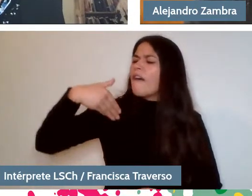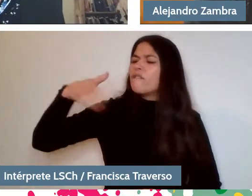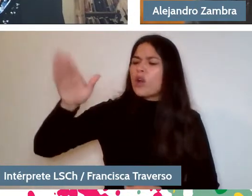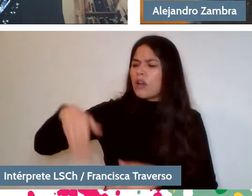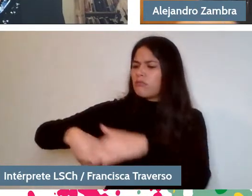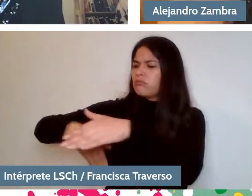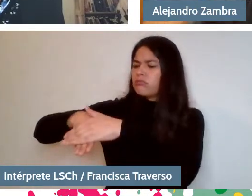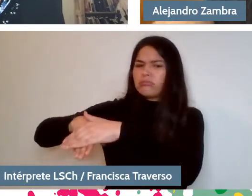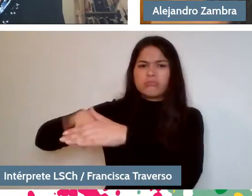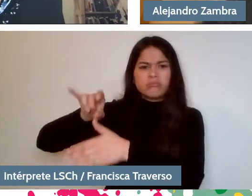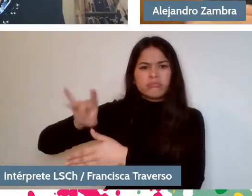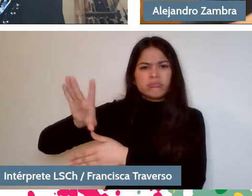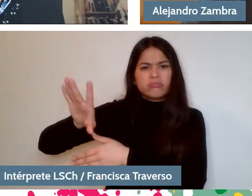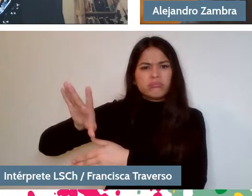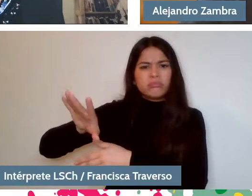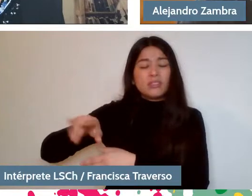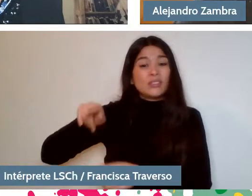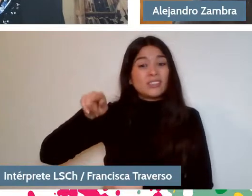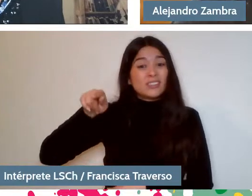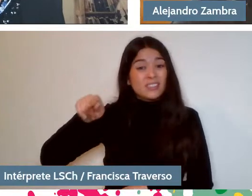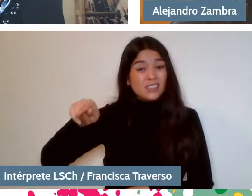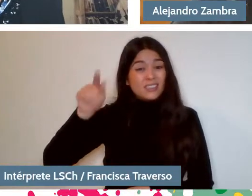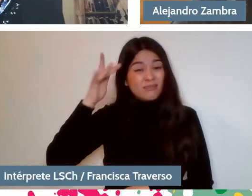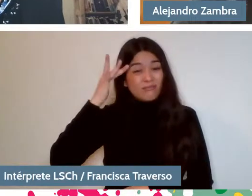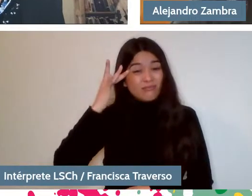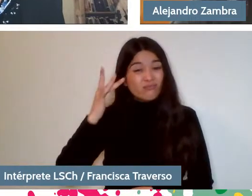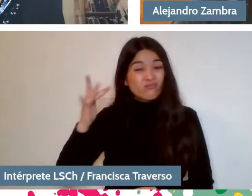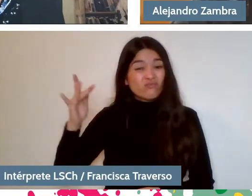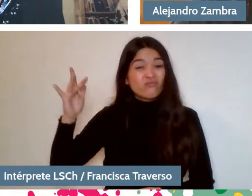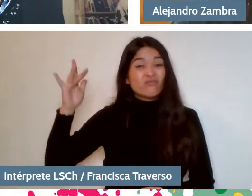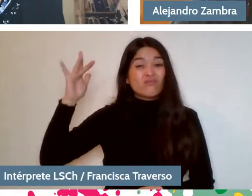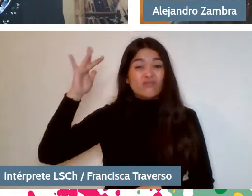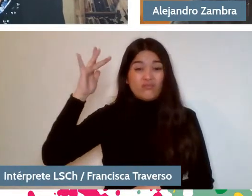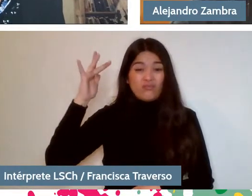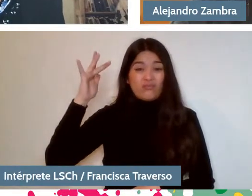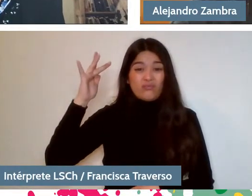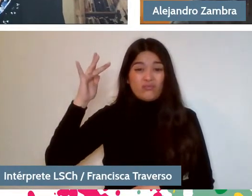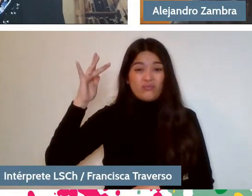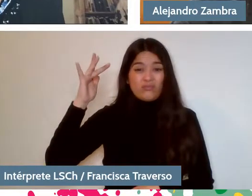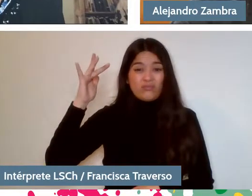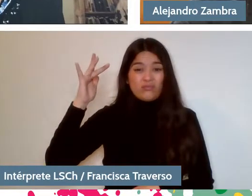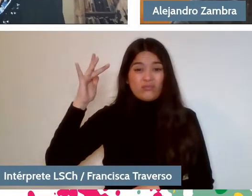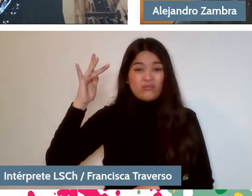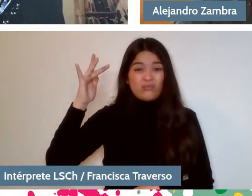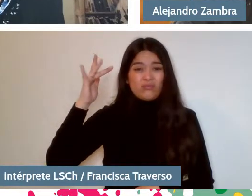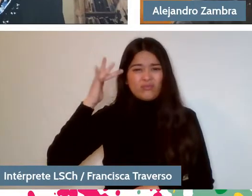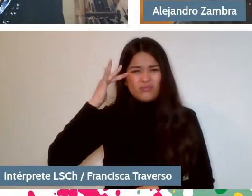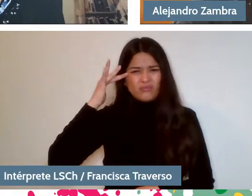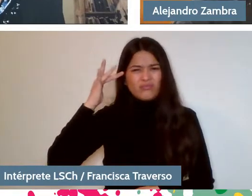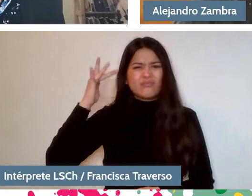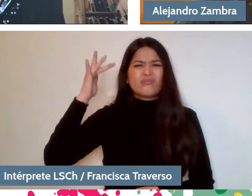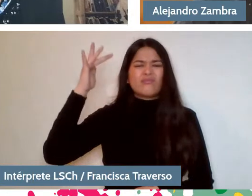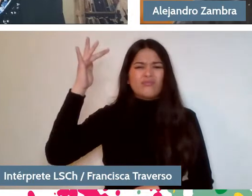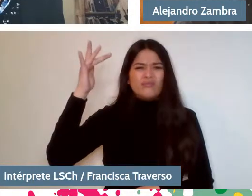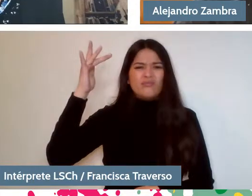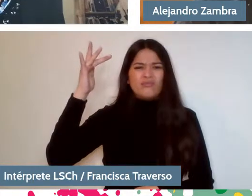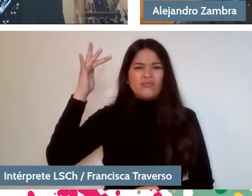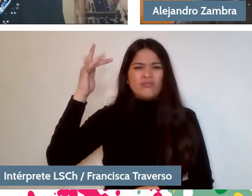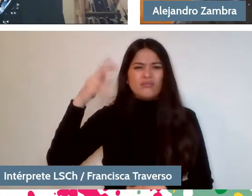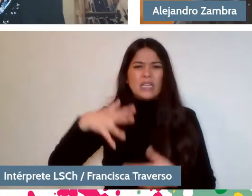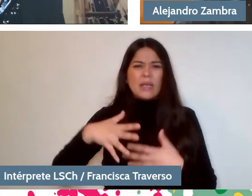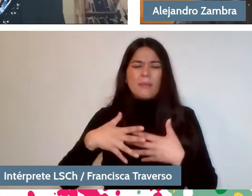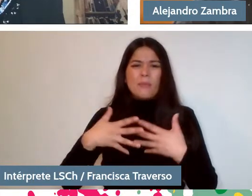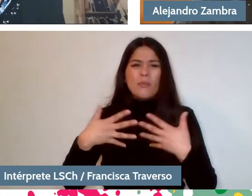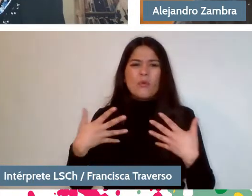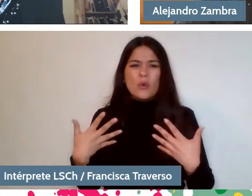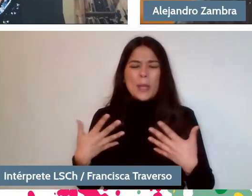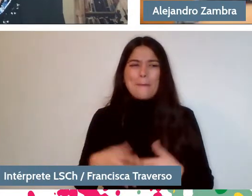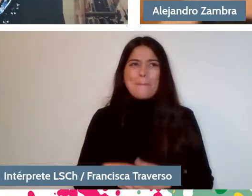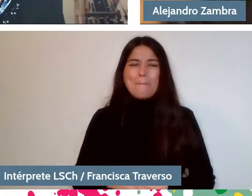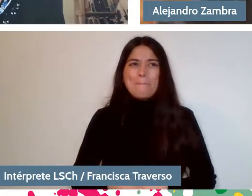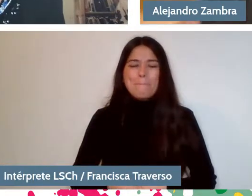So, that wisdom, which is quite democratic.